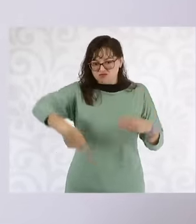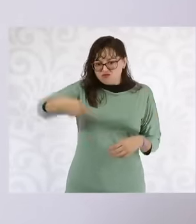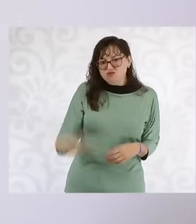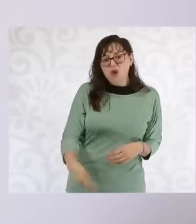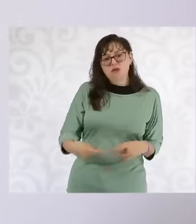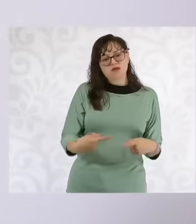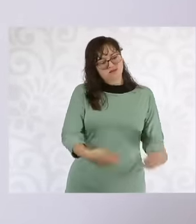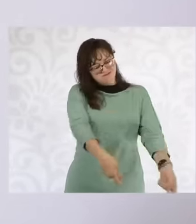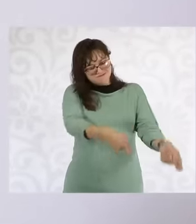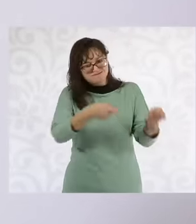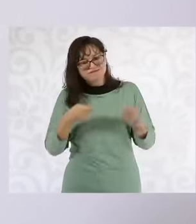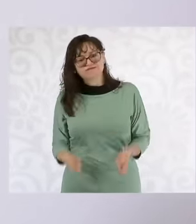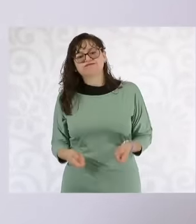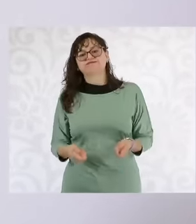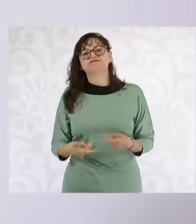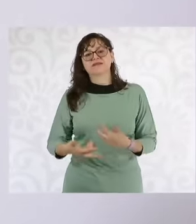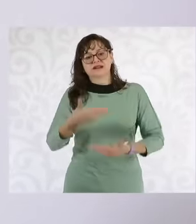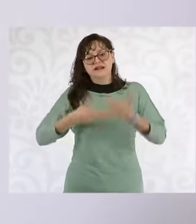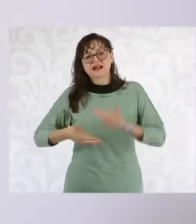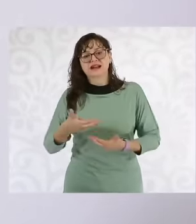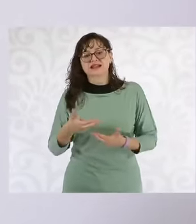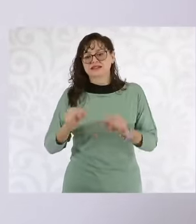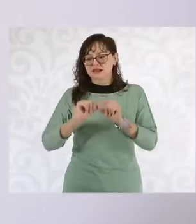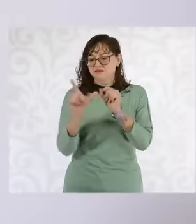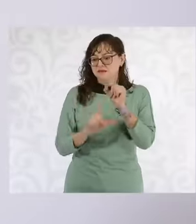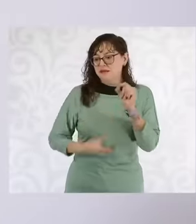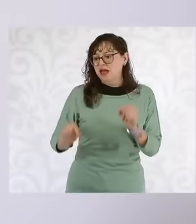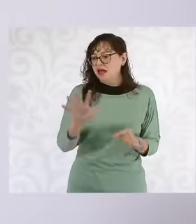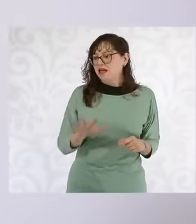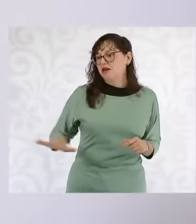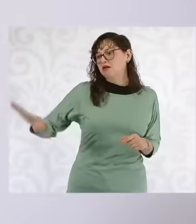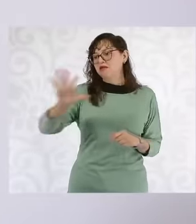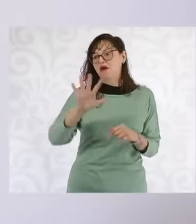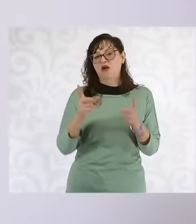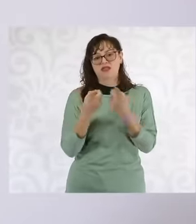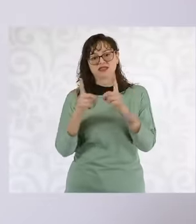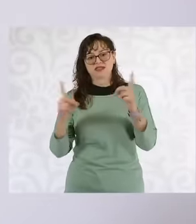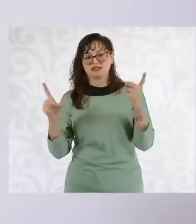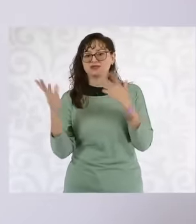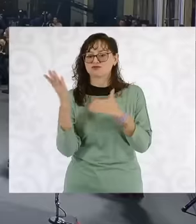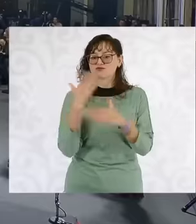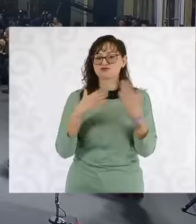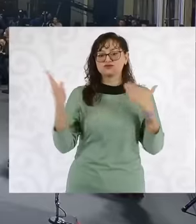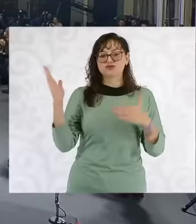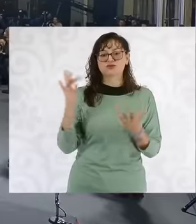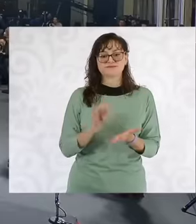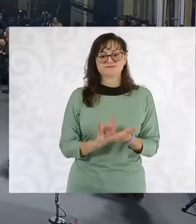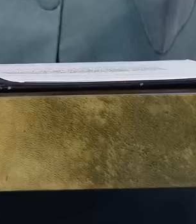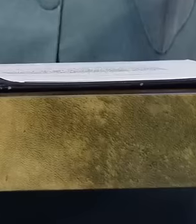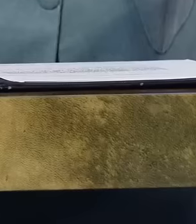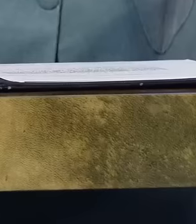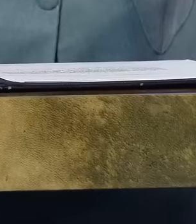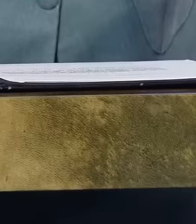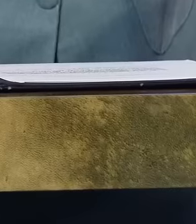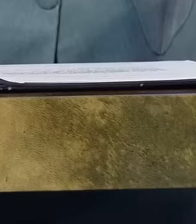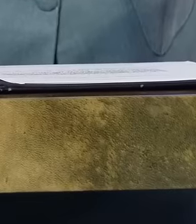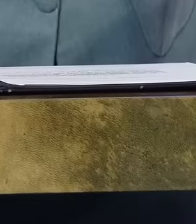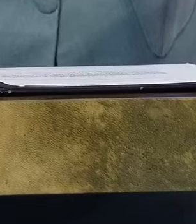that are fundamental for the development of the regions and for the development of the country, thanks